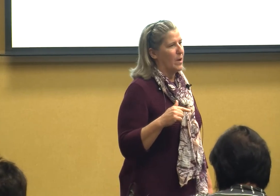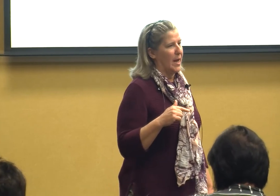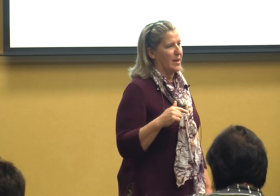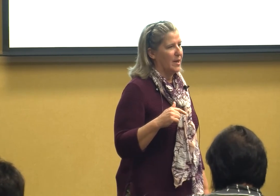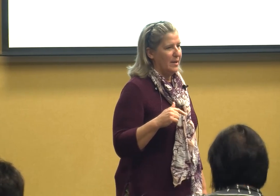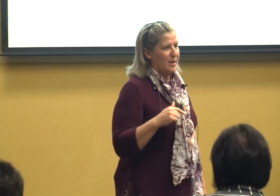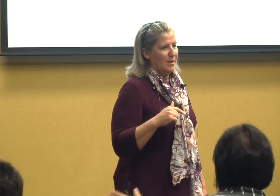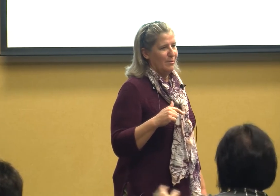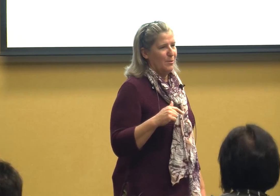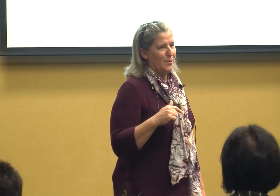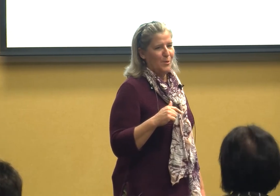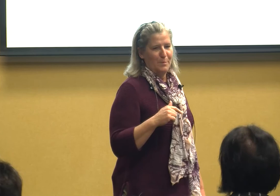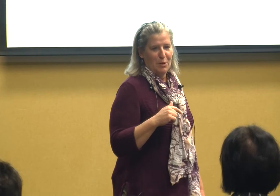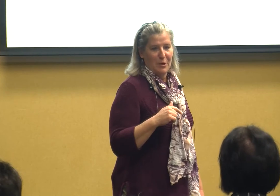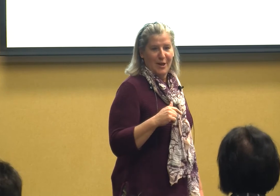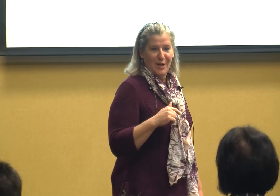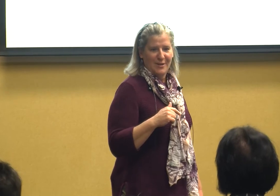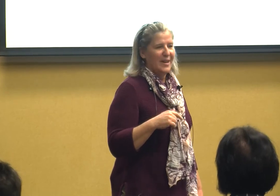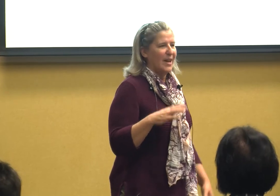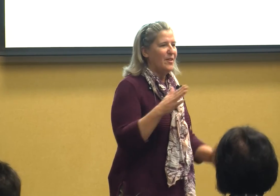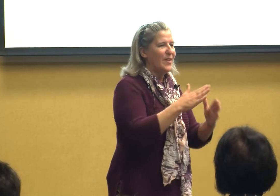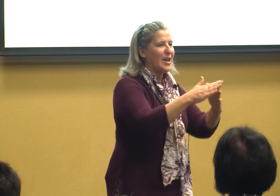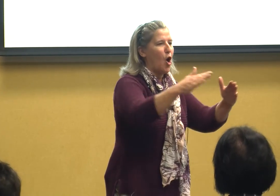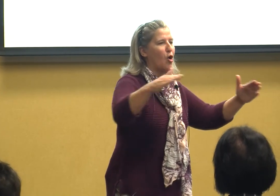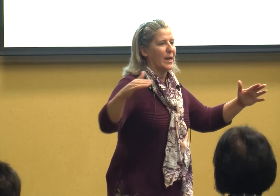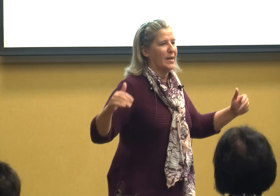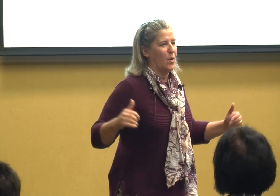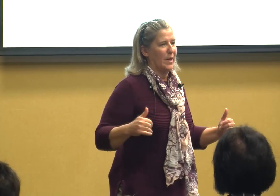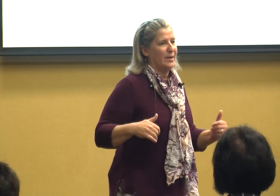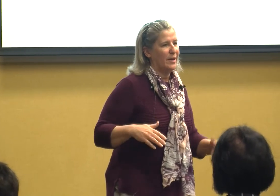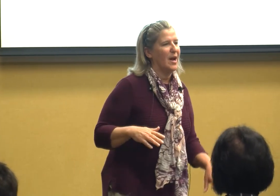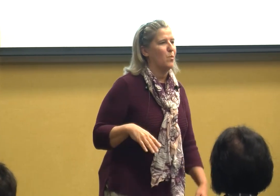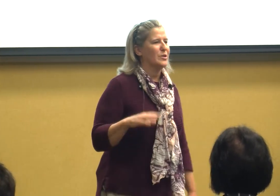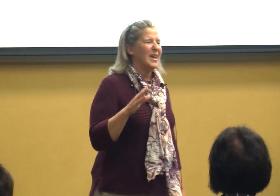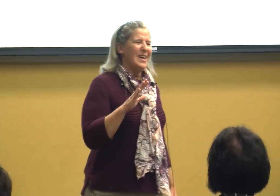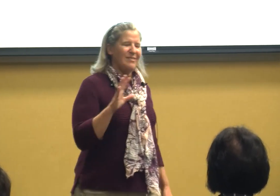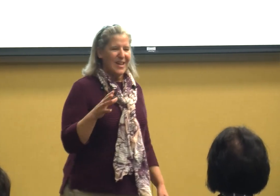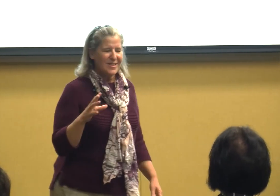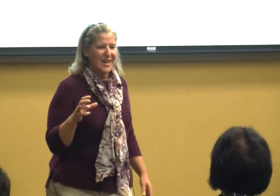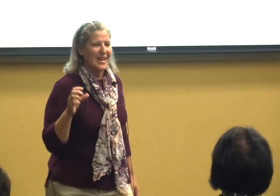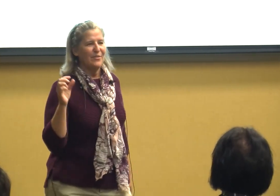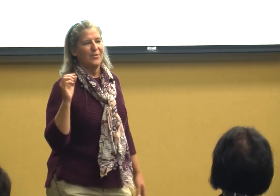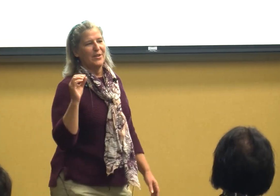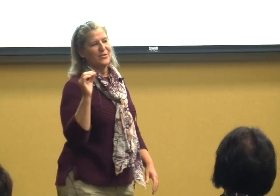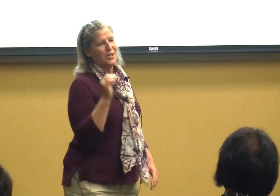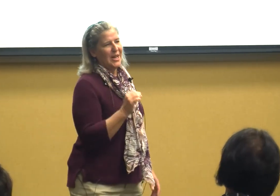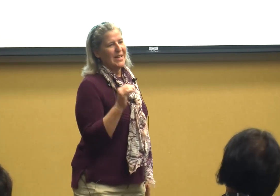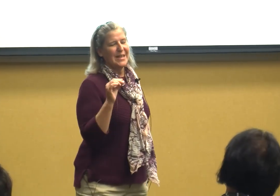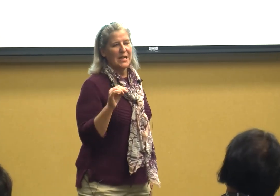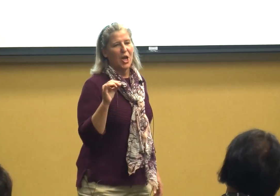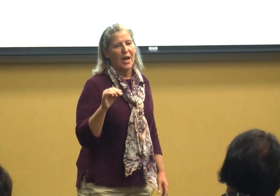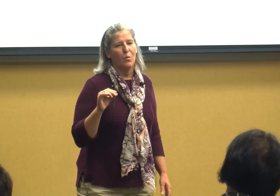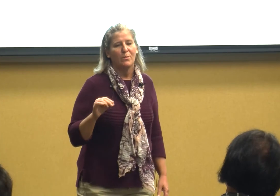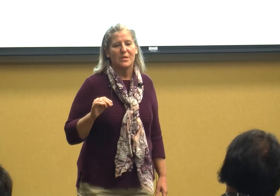head Oh pickle head and then they'd all get going you know well Leslie if she didn't like what was